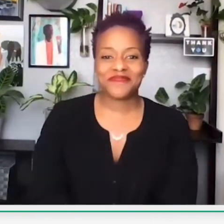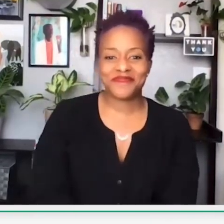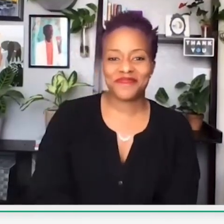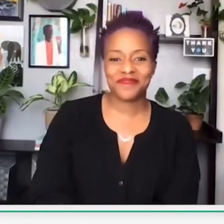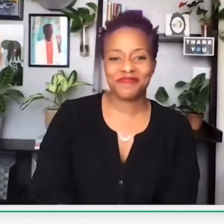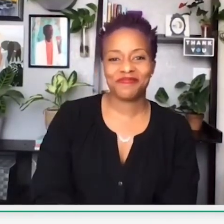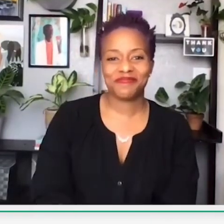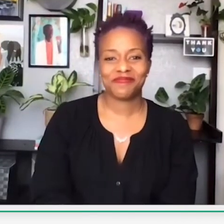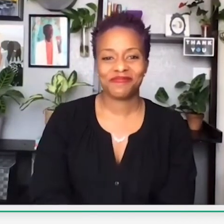Next slide.